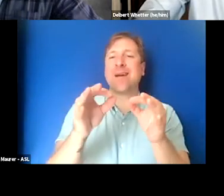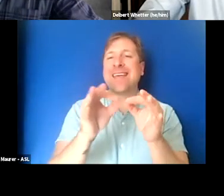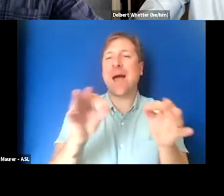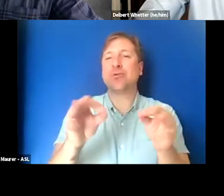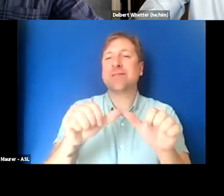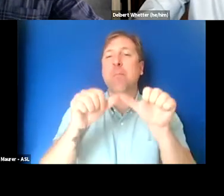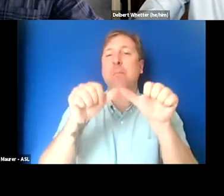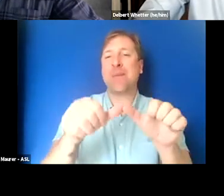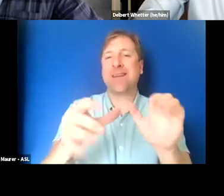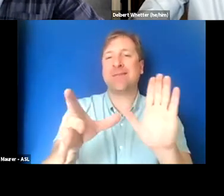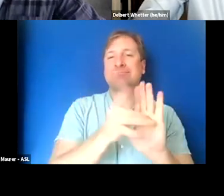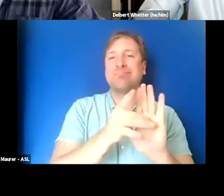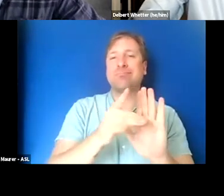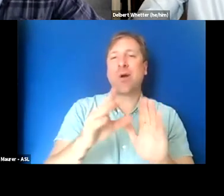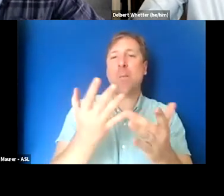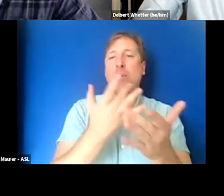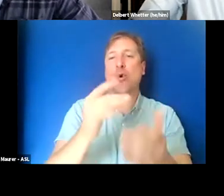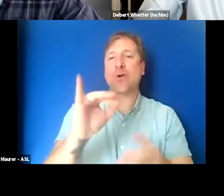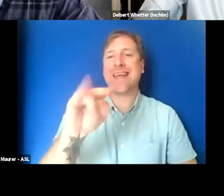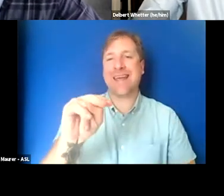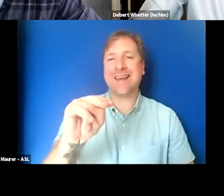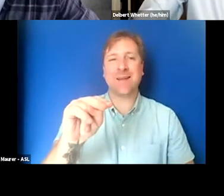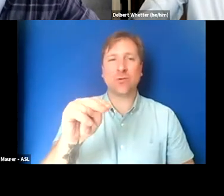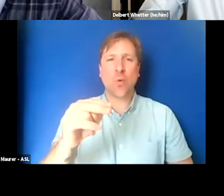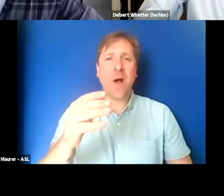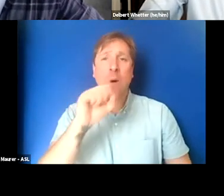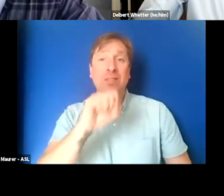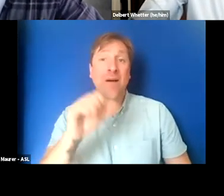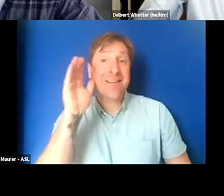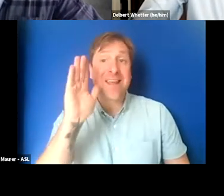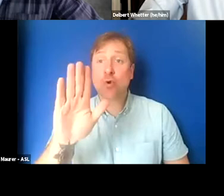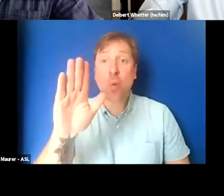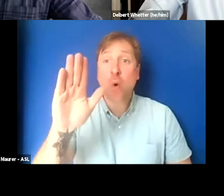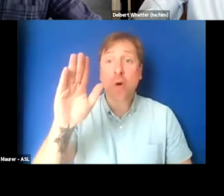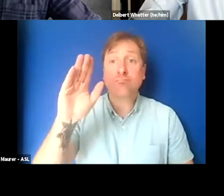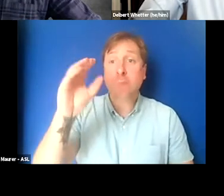I'd love to kind of hear from you your thoughts around